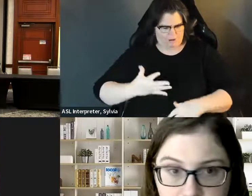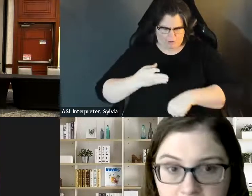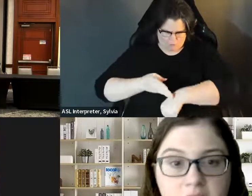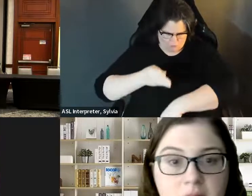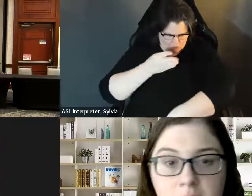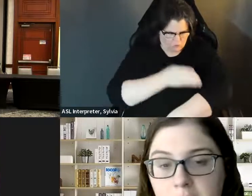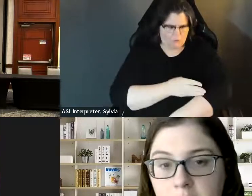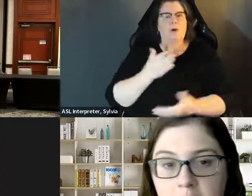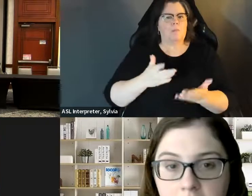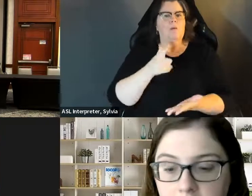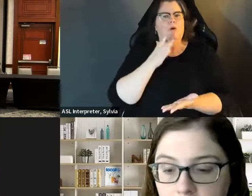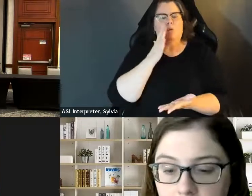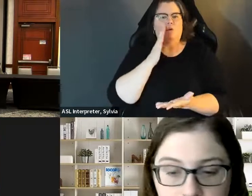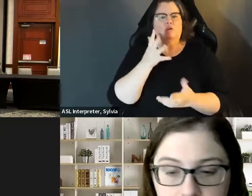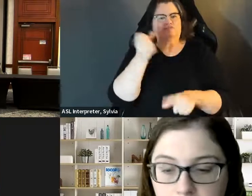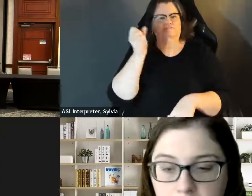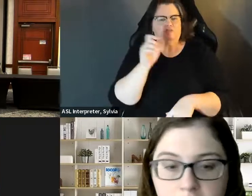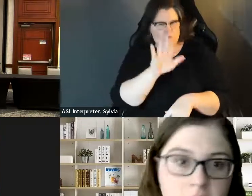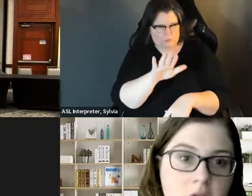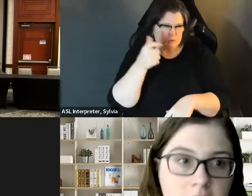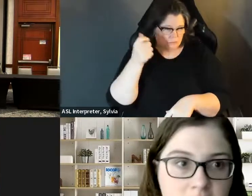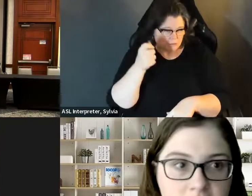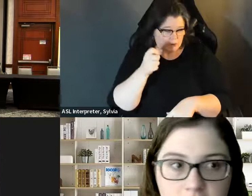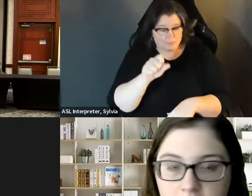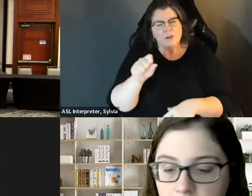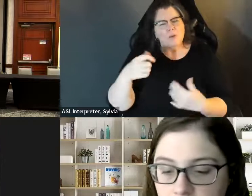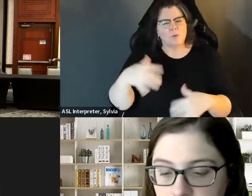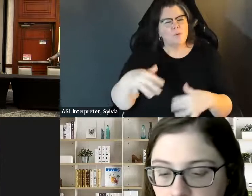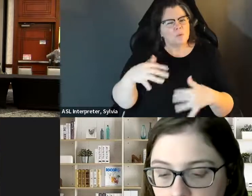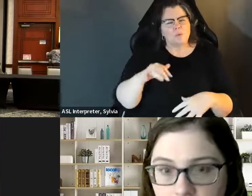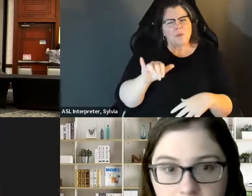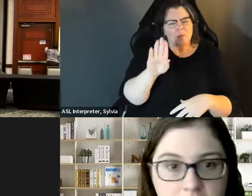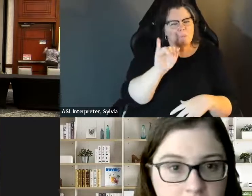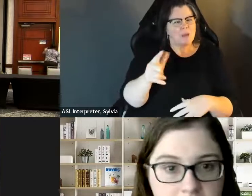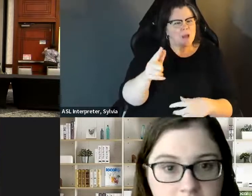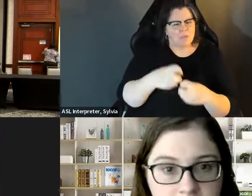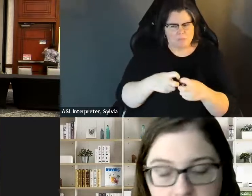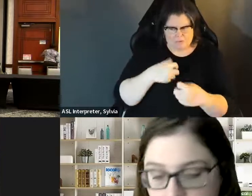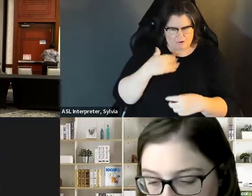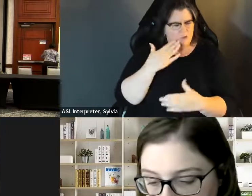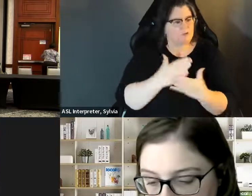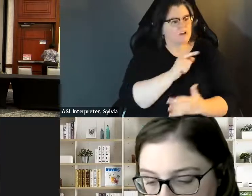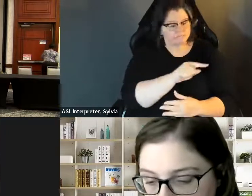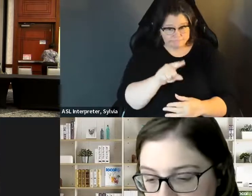personally, they may use that as a sign of medical improvement and reduce or eliminate your benefits. That That's even before getting an elected office, And it's a massive problem. 's even before getting an elected office and it's a